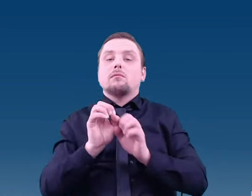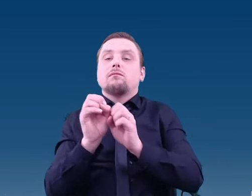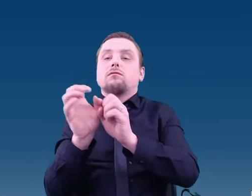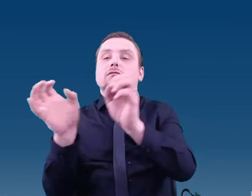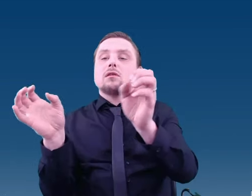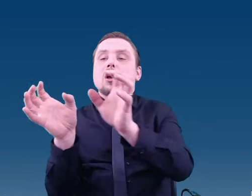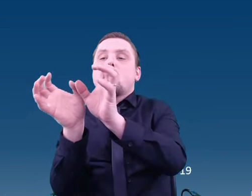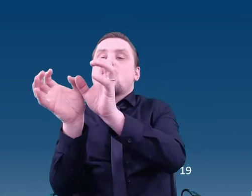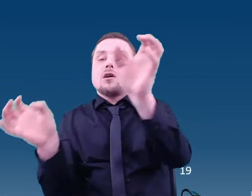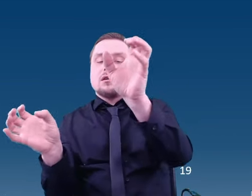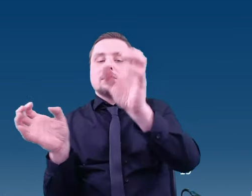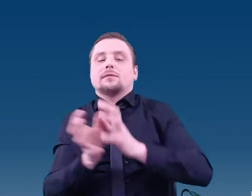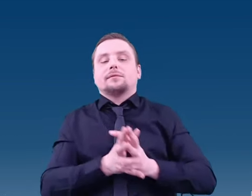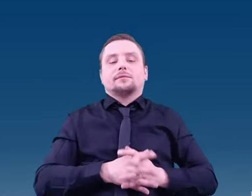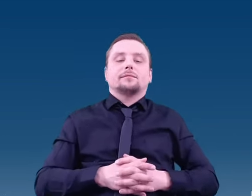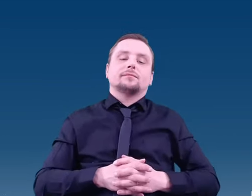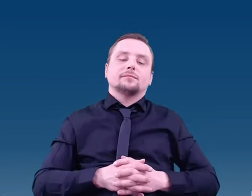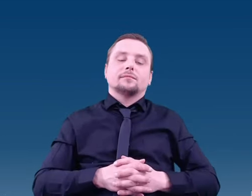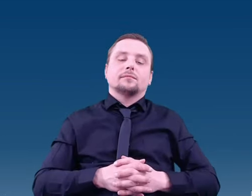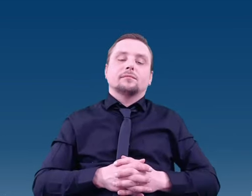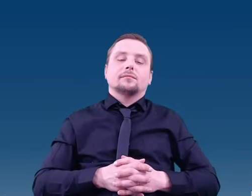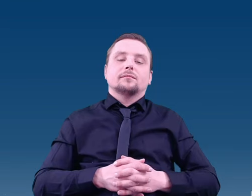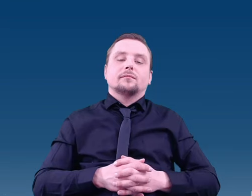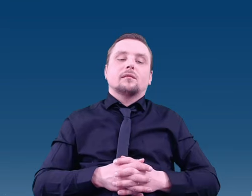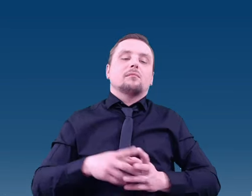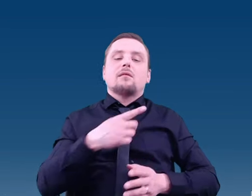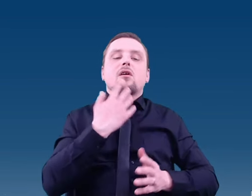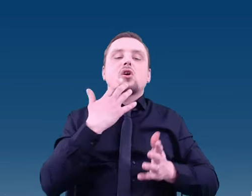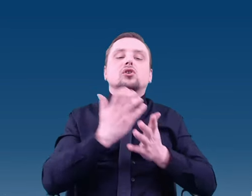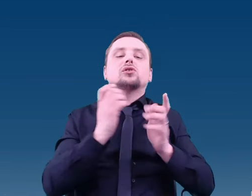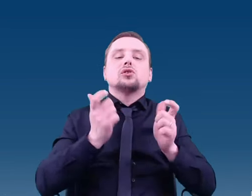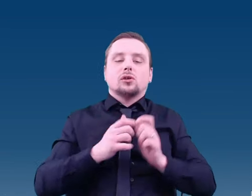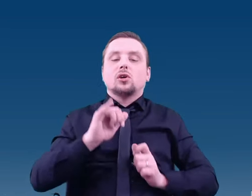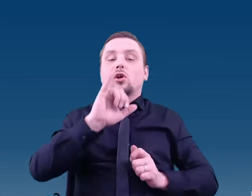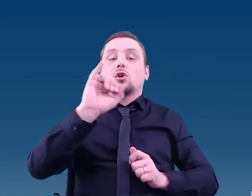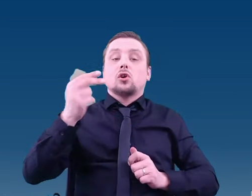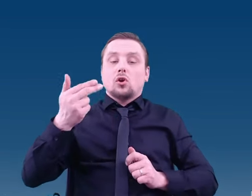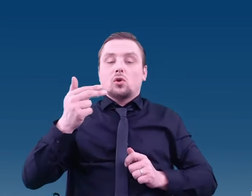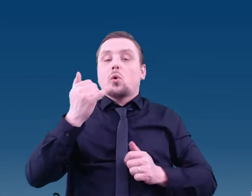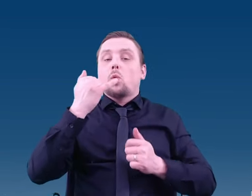We utilize the fact that ions with different masses and charges